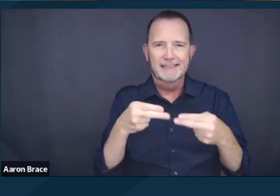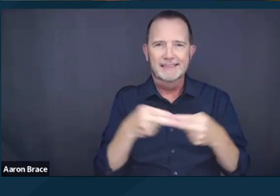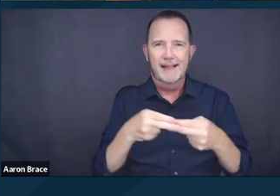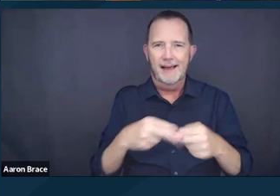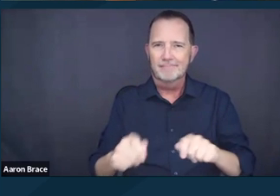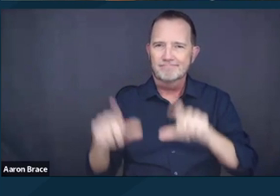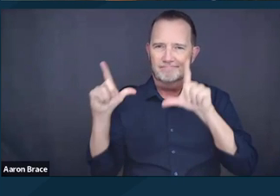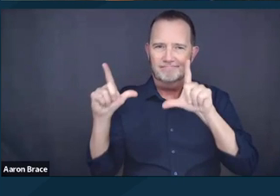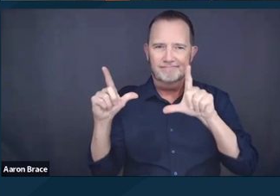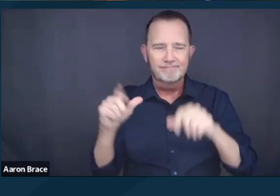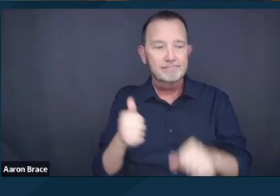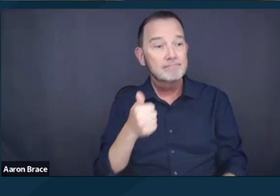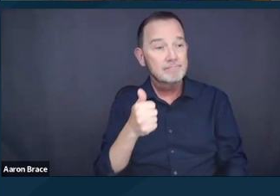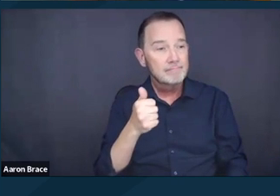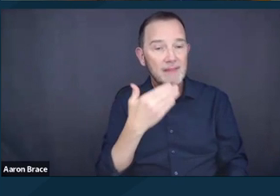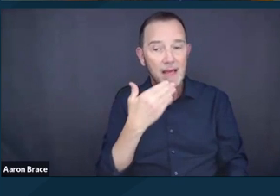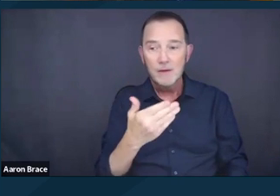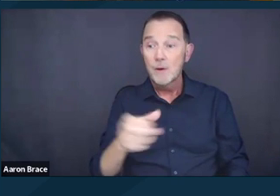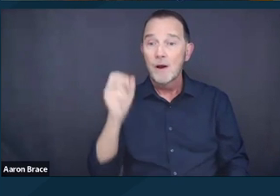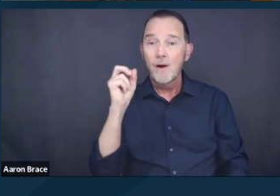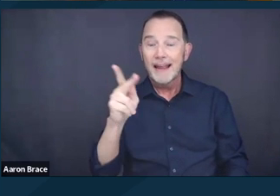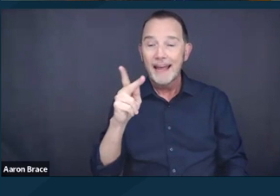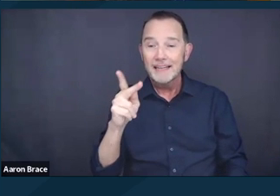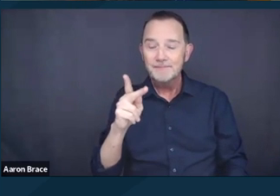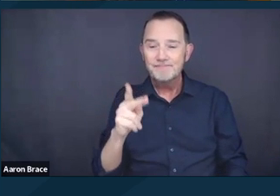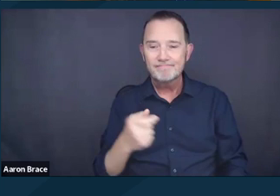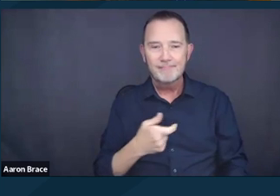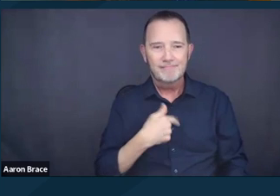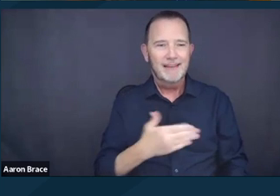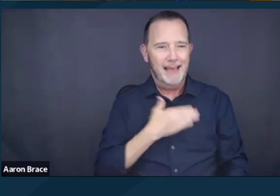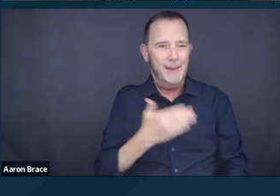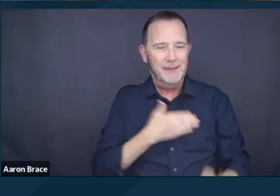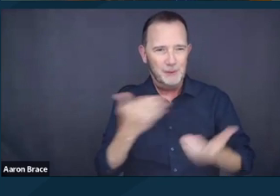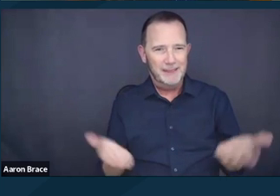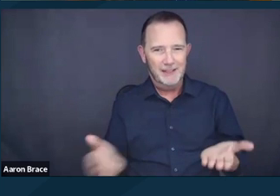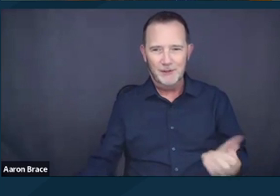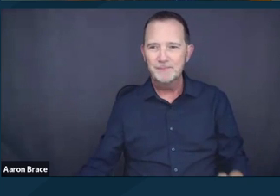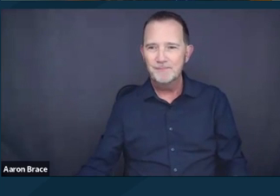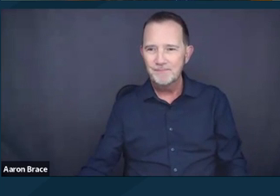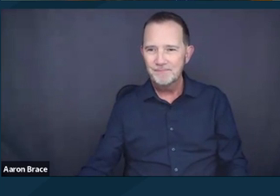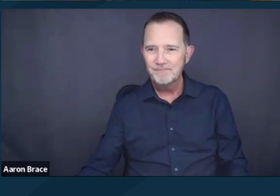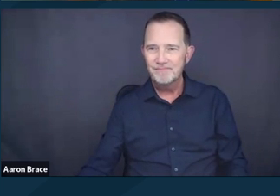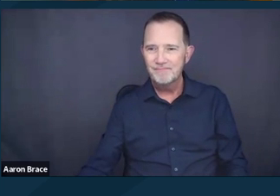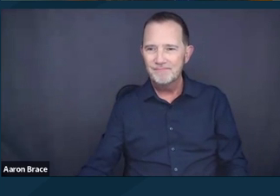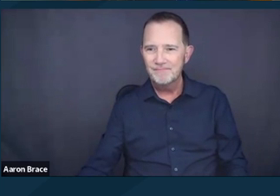Thank you. Okay, so good to be here. And I wanna thank again, Michelle specifically